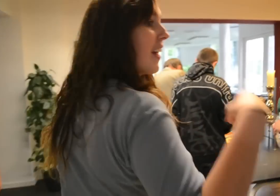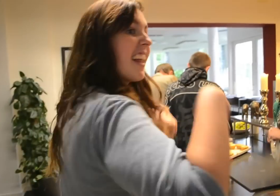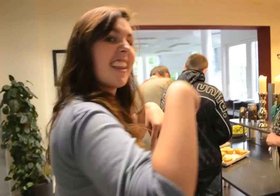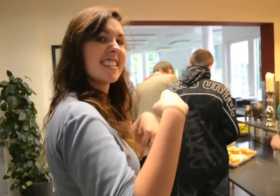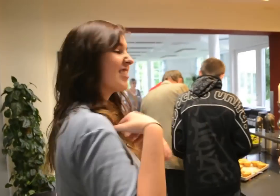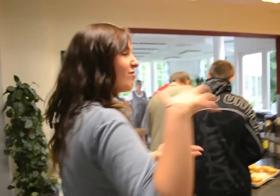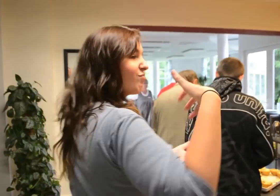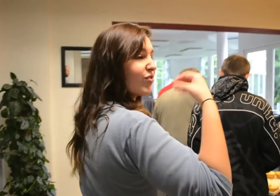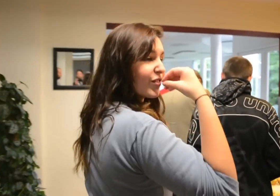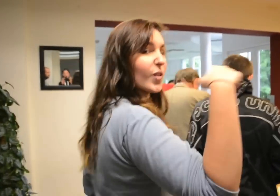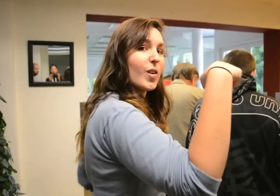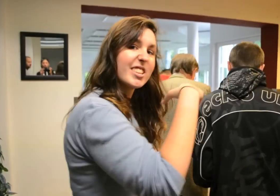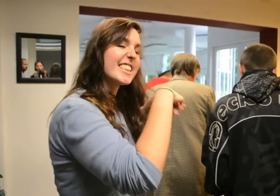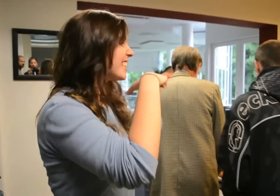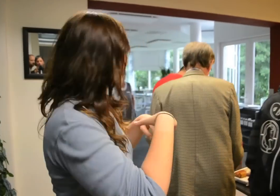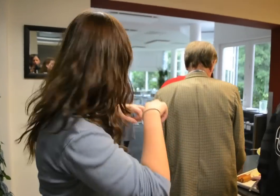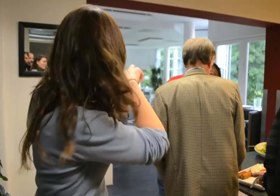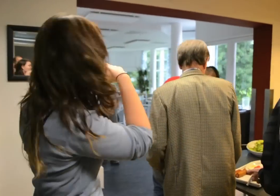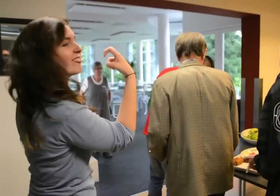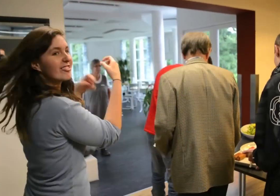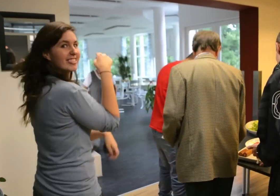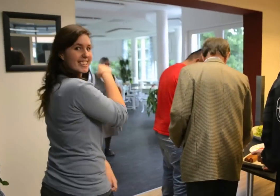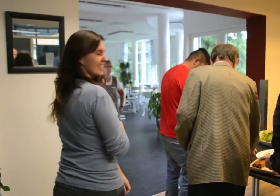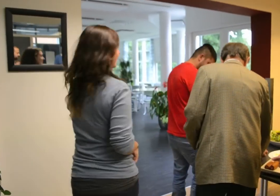This is where we collect our food for our meals and sit around the tables over here!